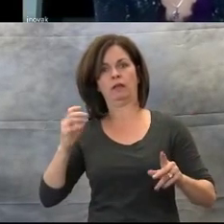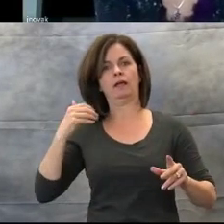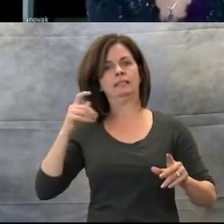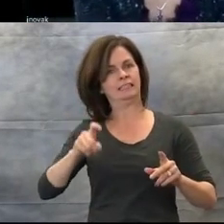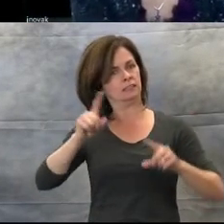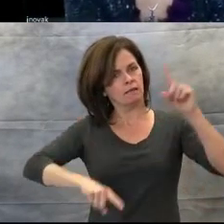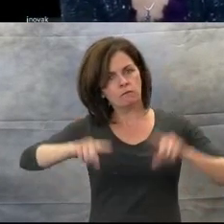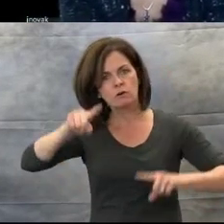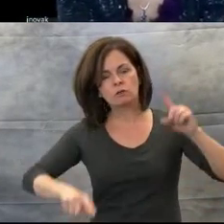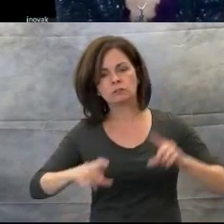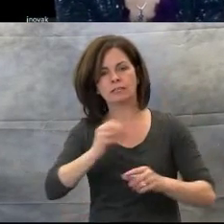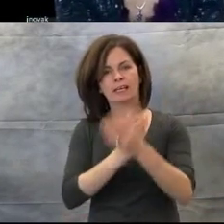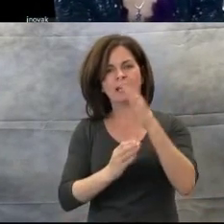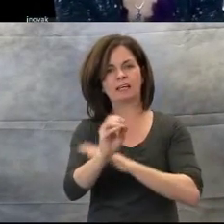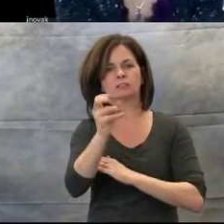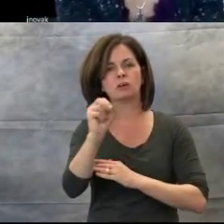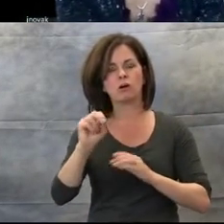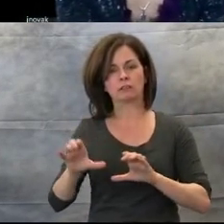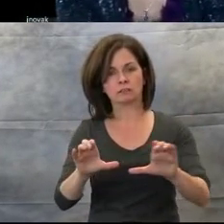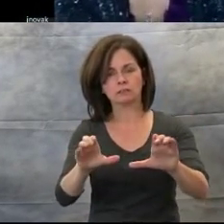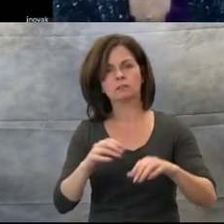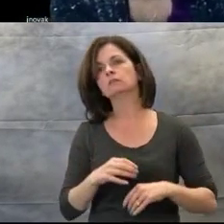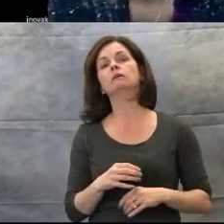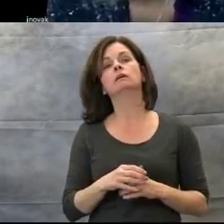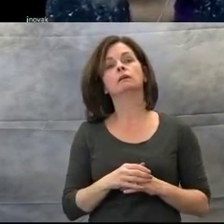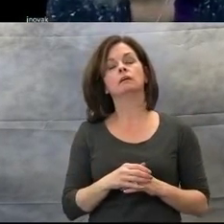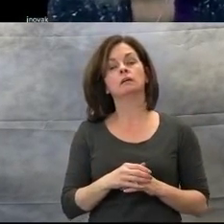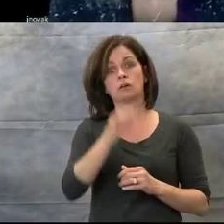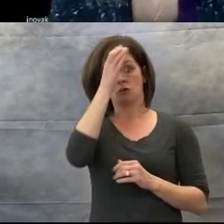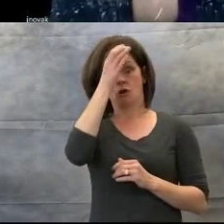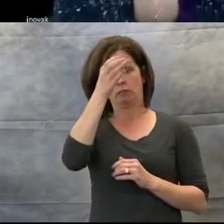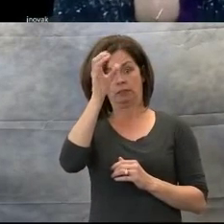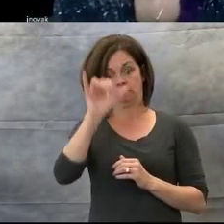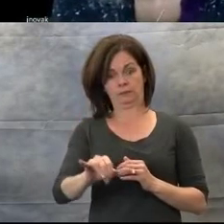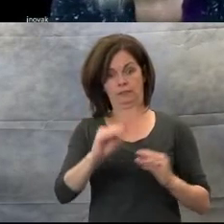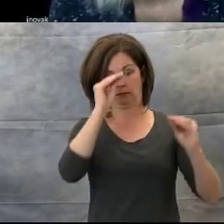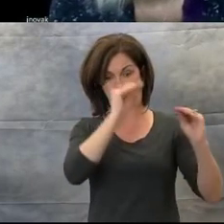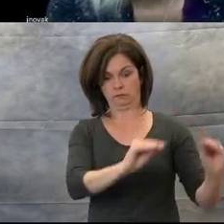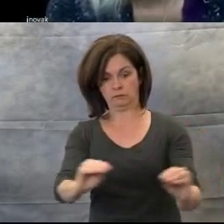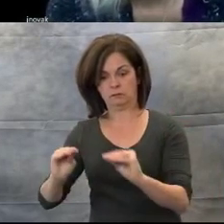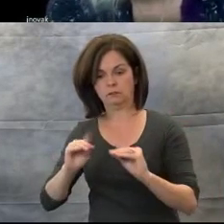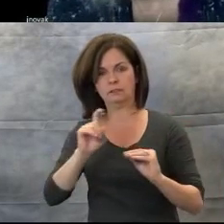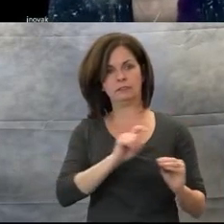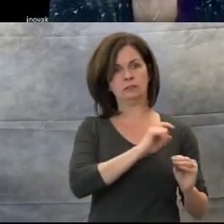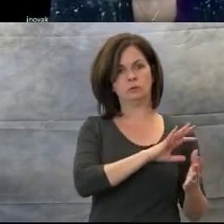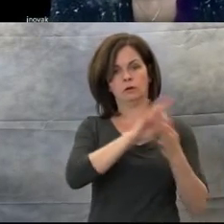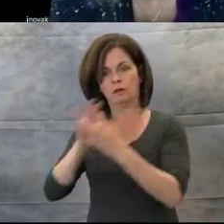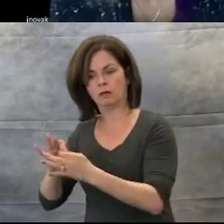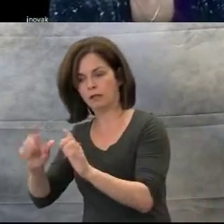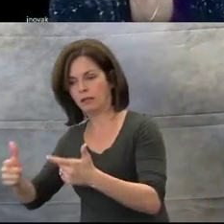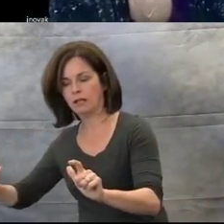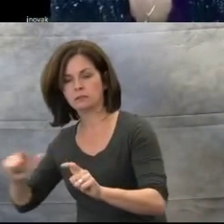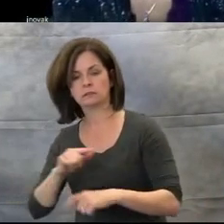Concepts introduced should be attached to language. They should be reinforcing, repetitious.